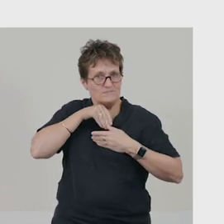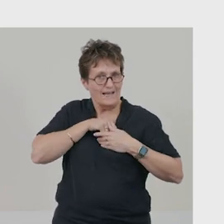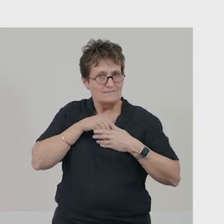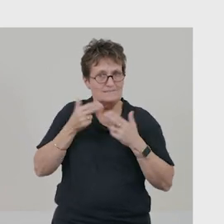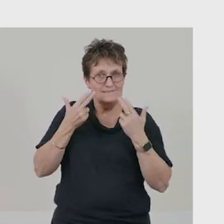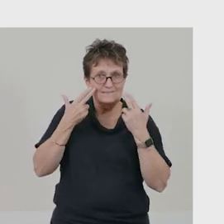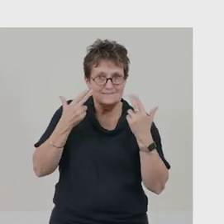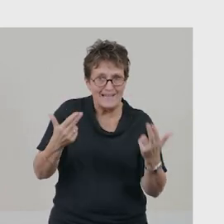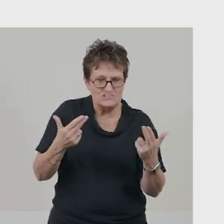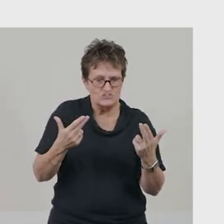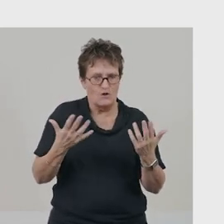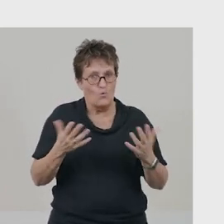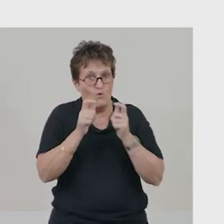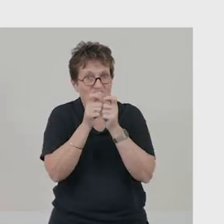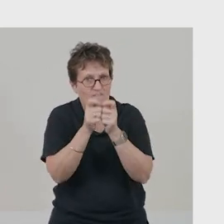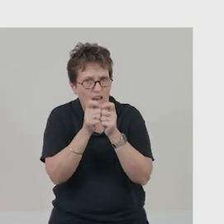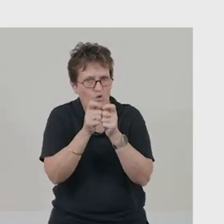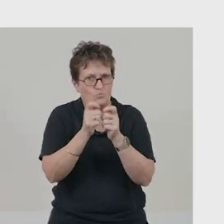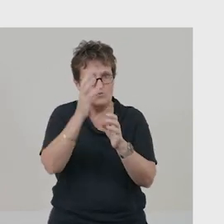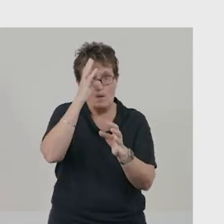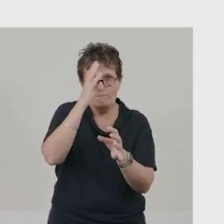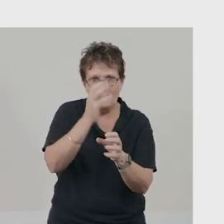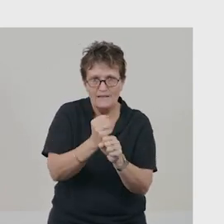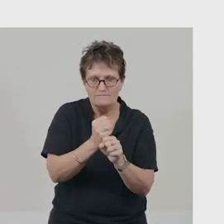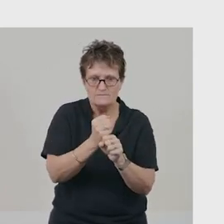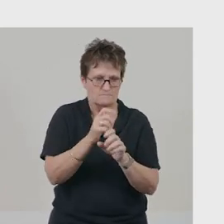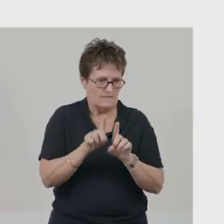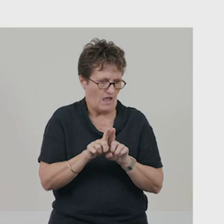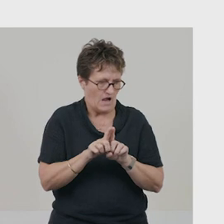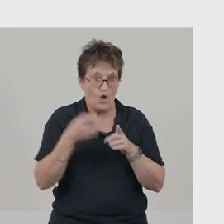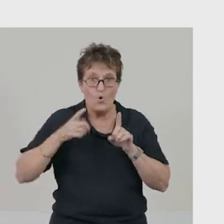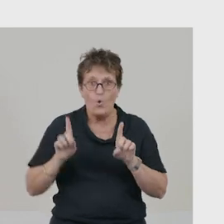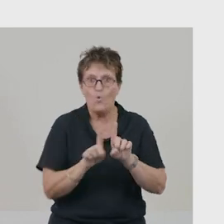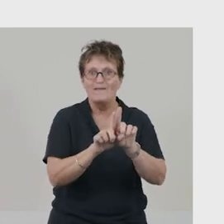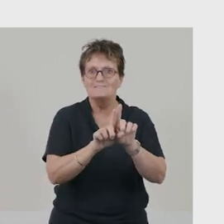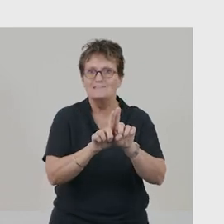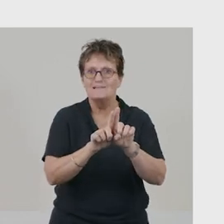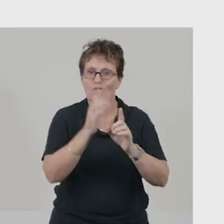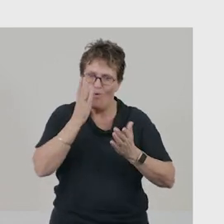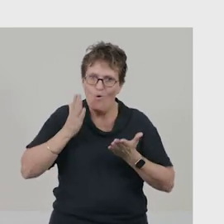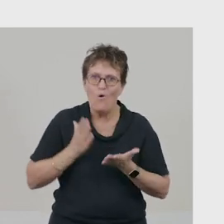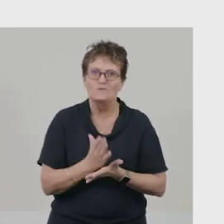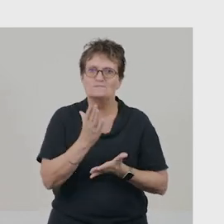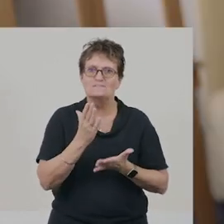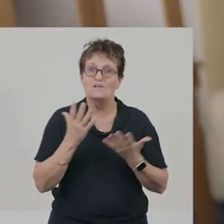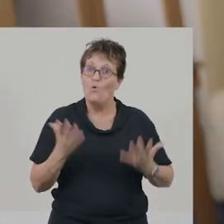or underlying values and beliefs, such as loyalty, honesty or bravery.